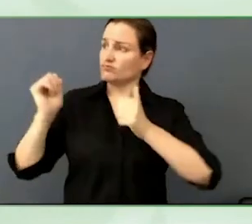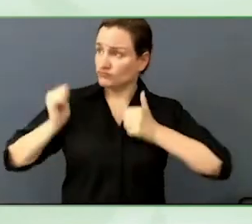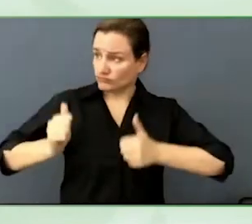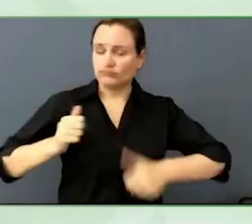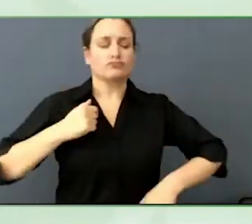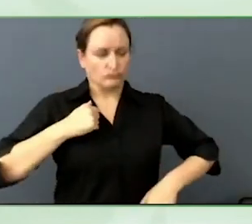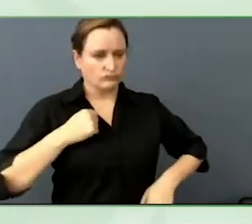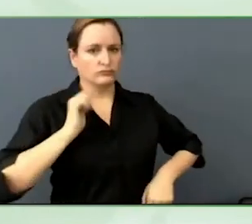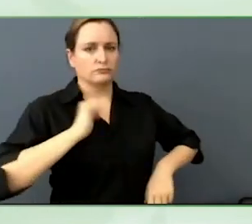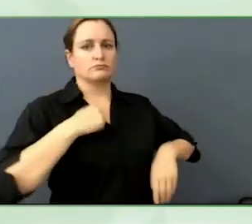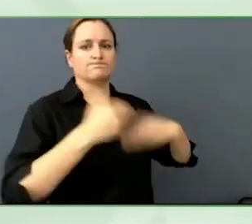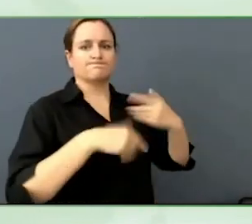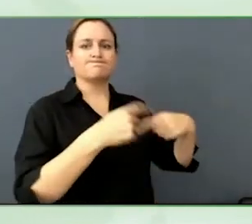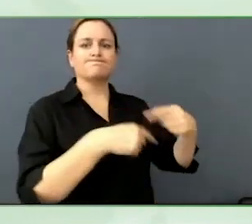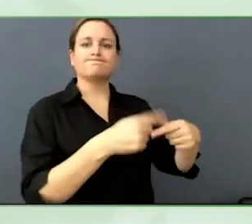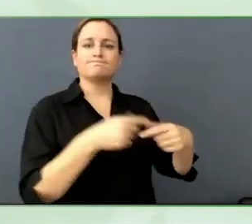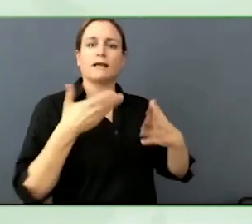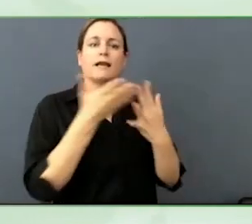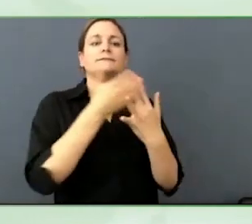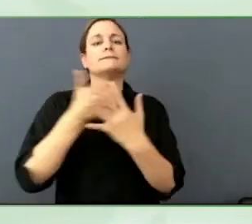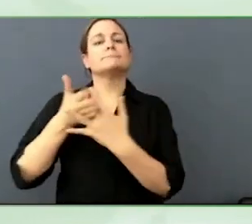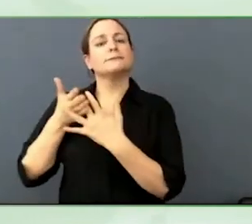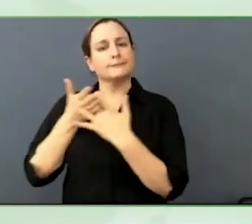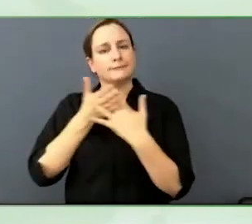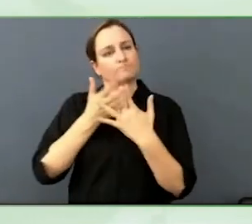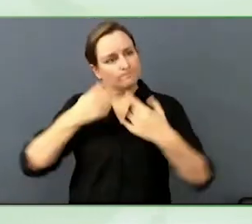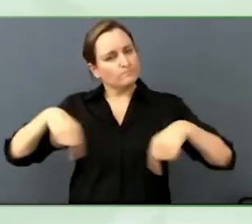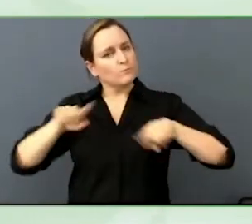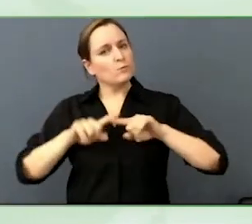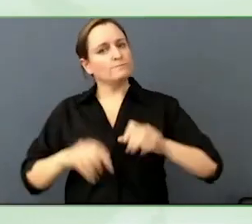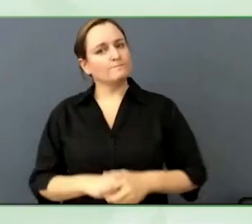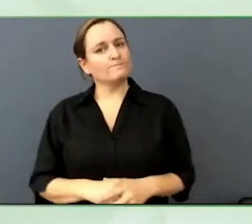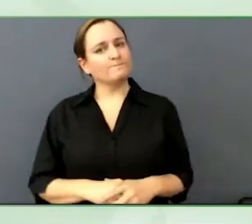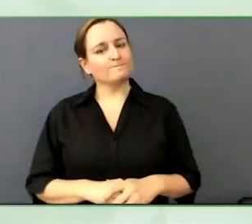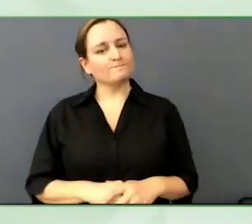Great final comments, thank you again.